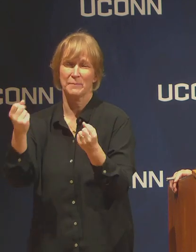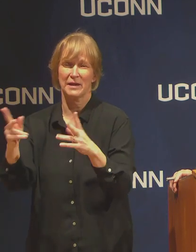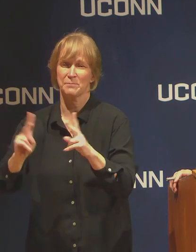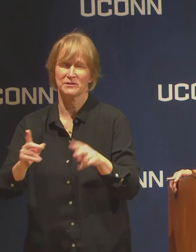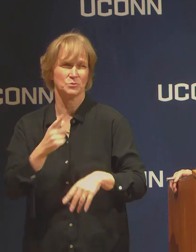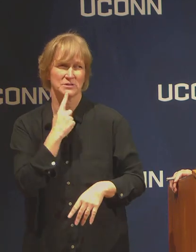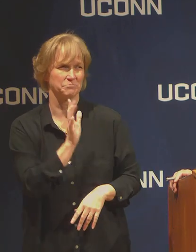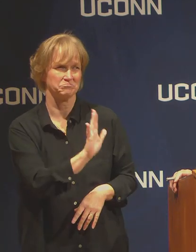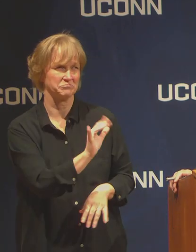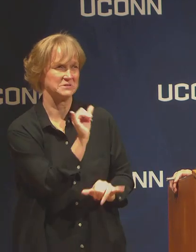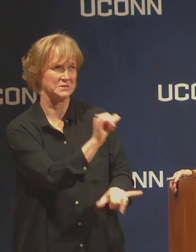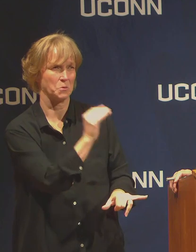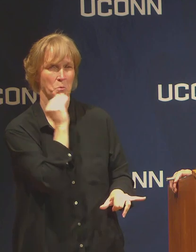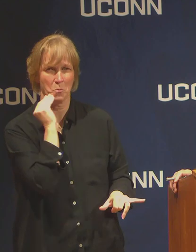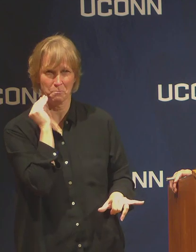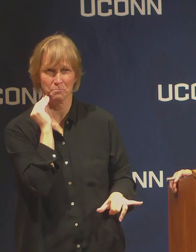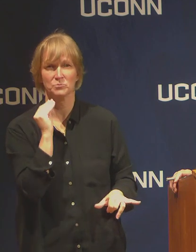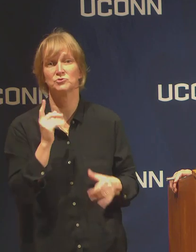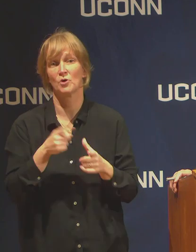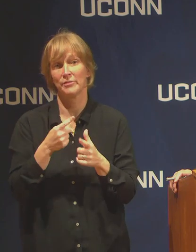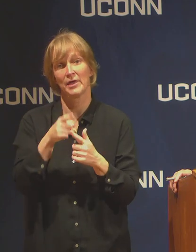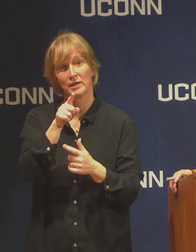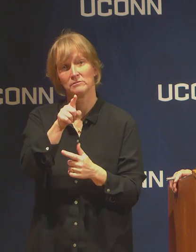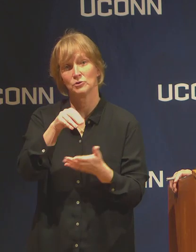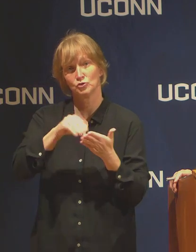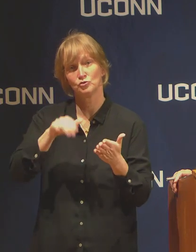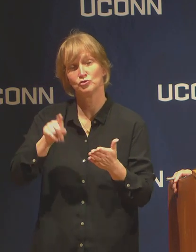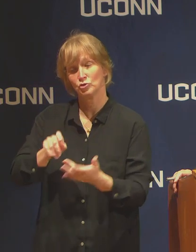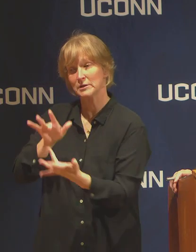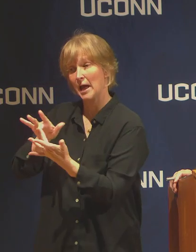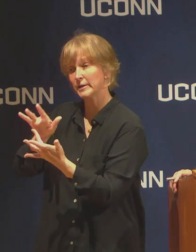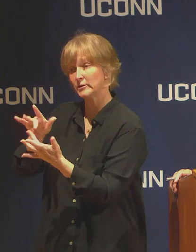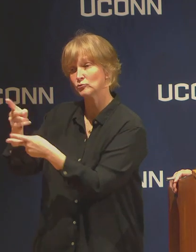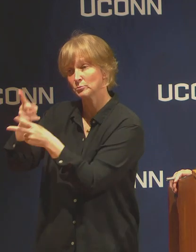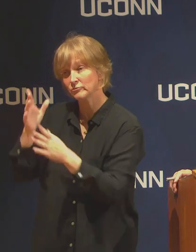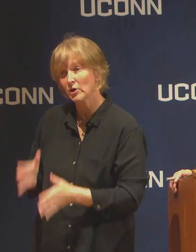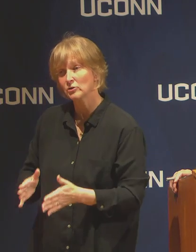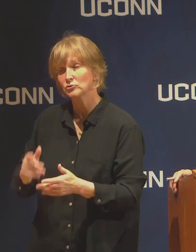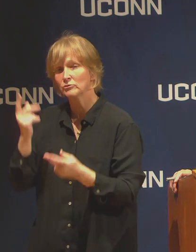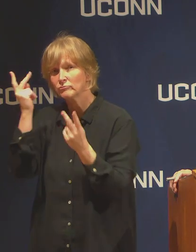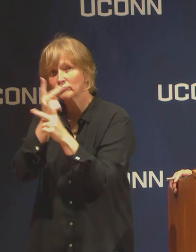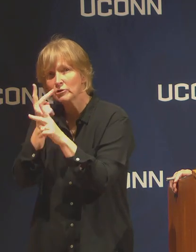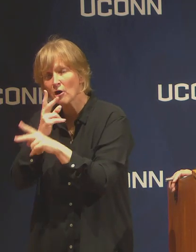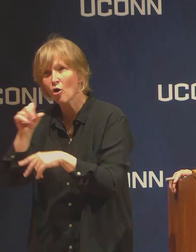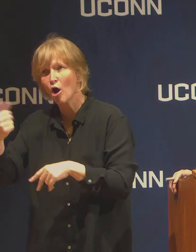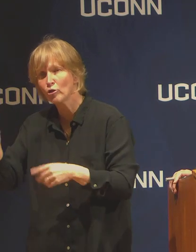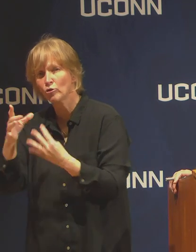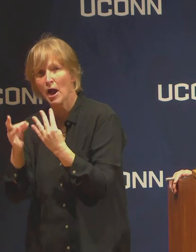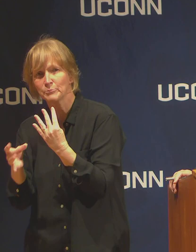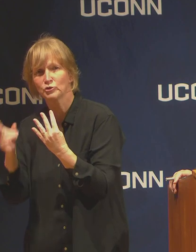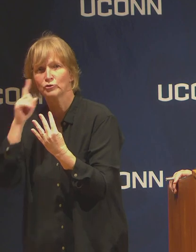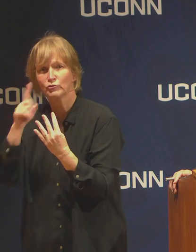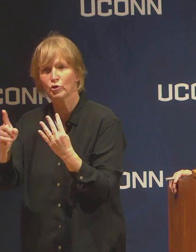and you should then be in contact with your supervisor to talk about getting credit for